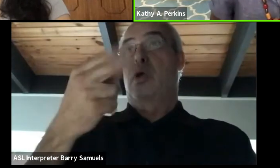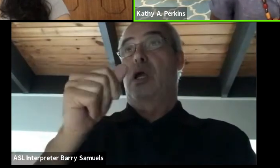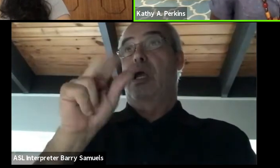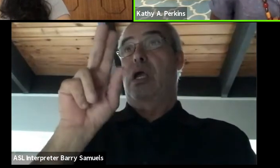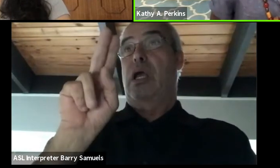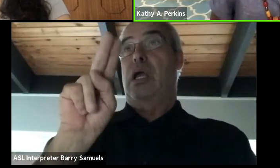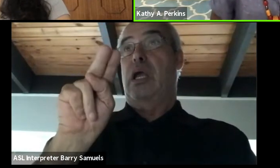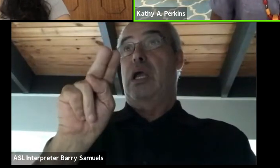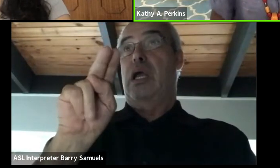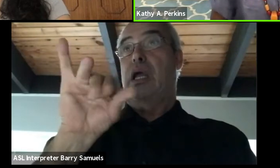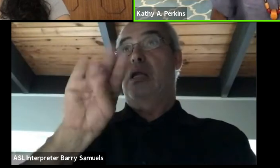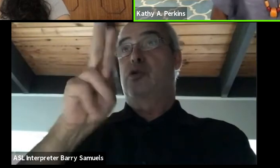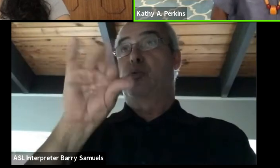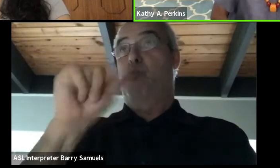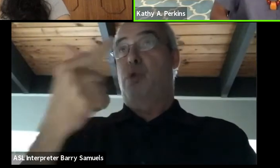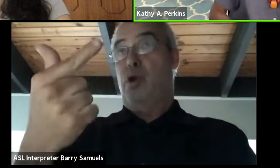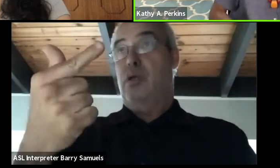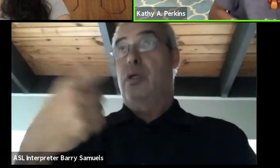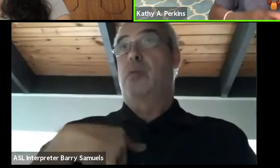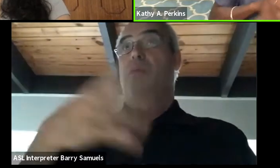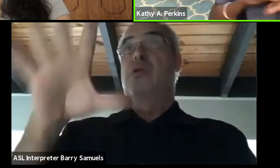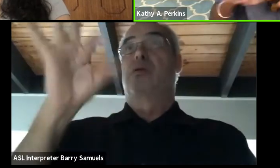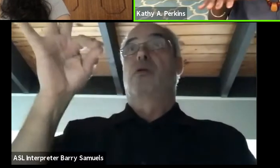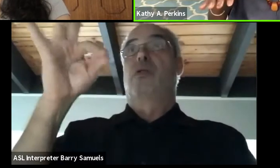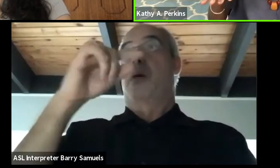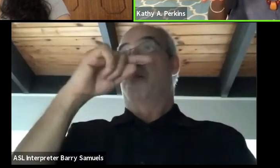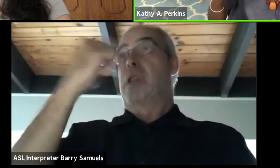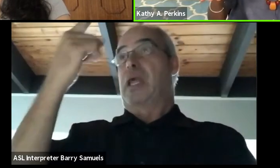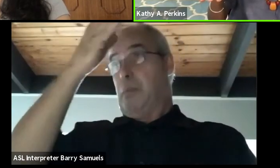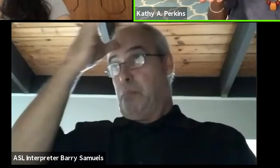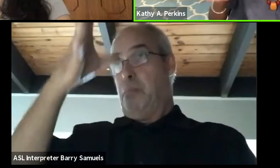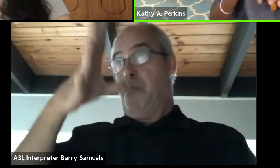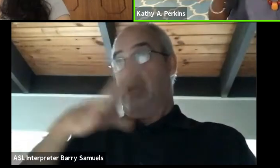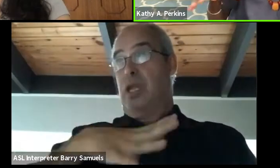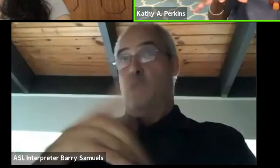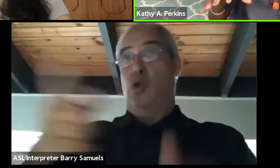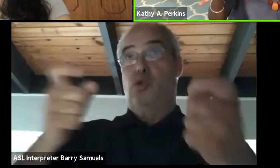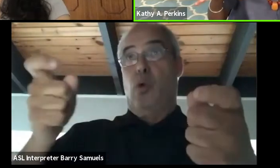that a black man would be in charge, all the staff left, the staff is white.